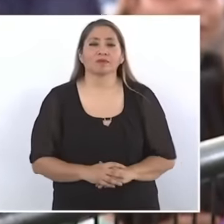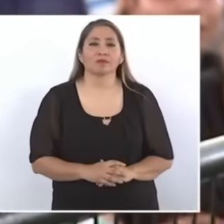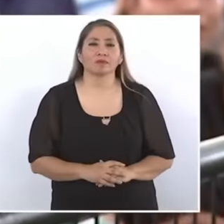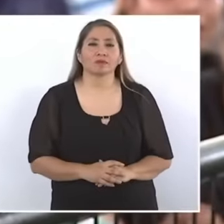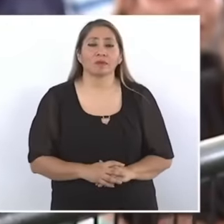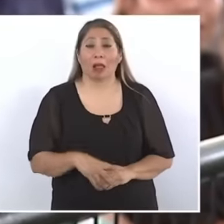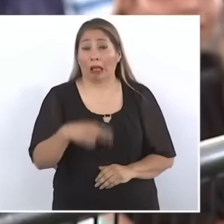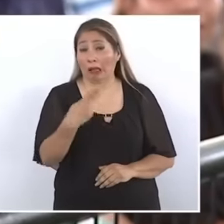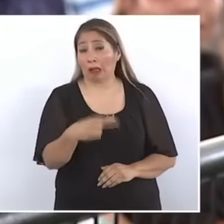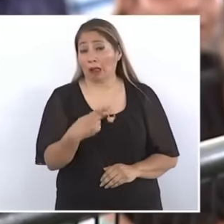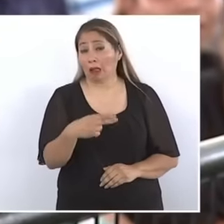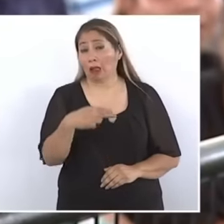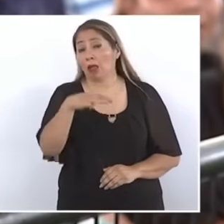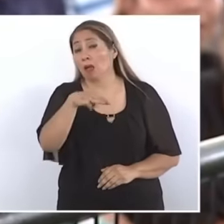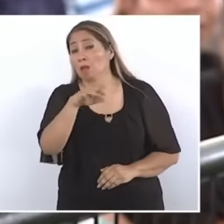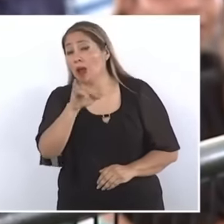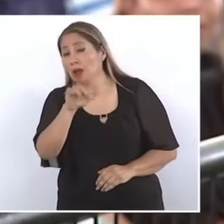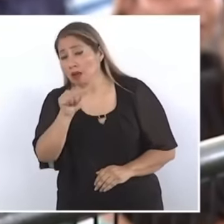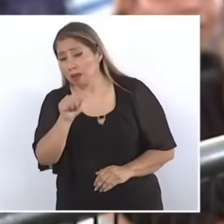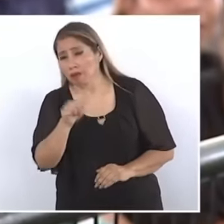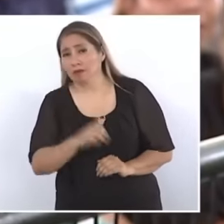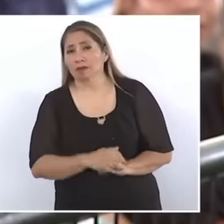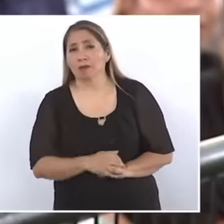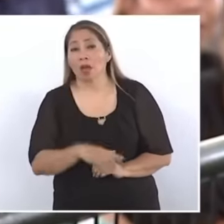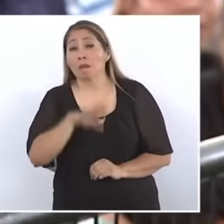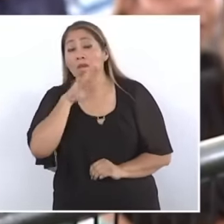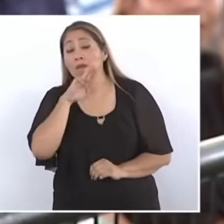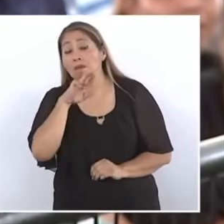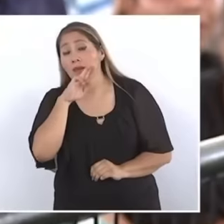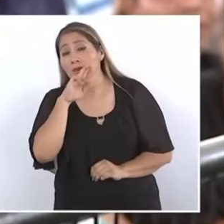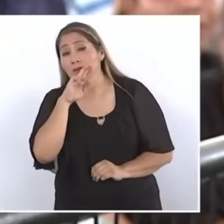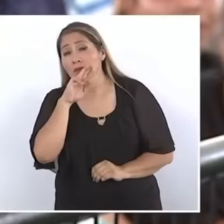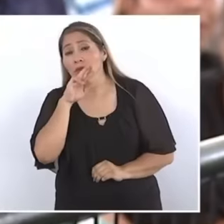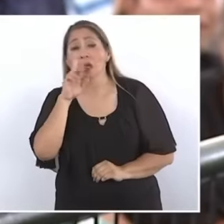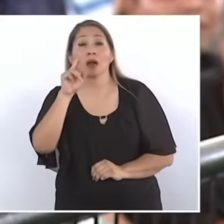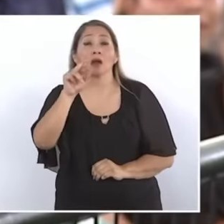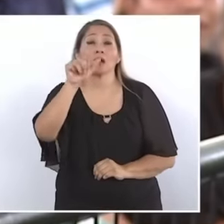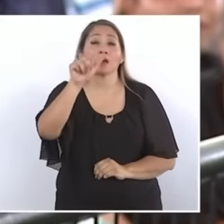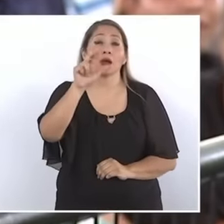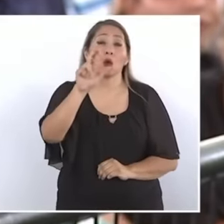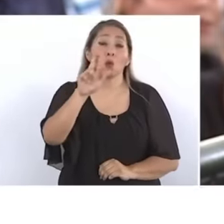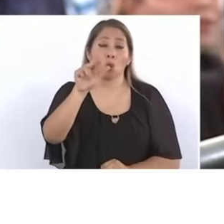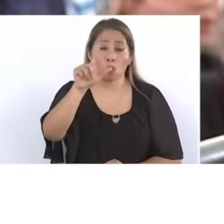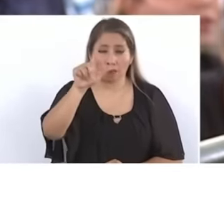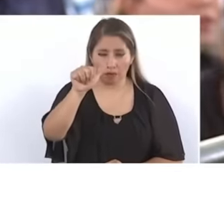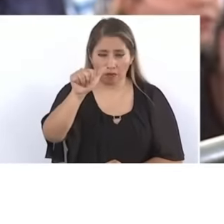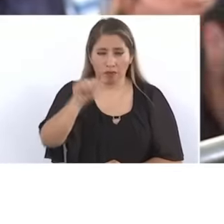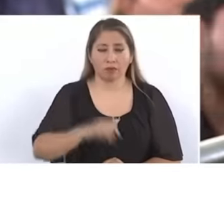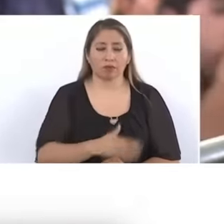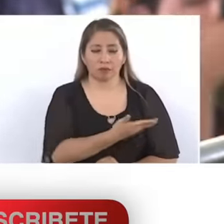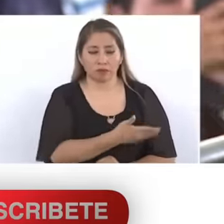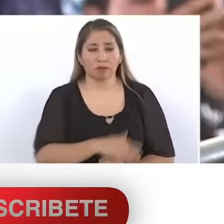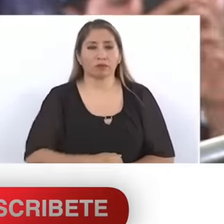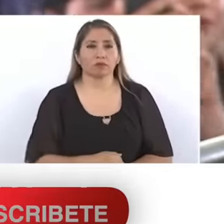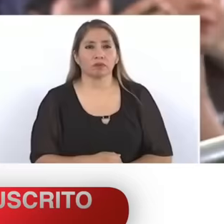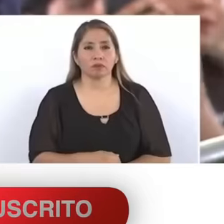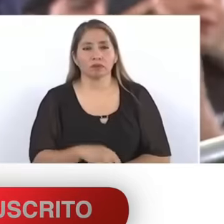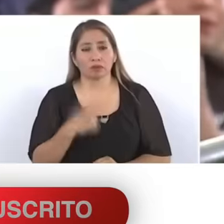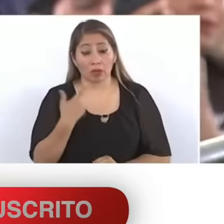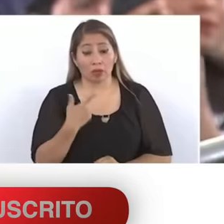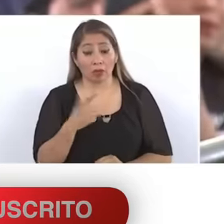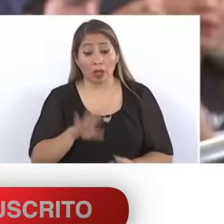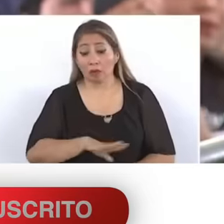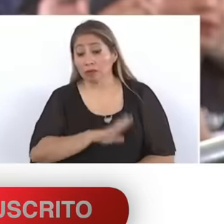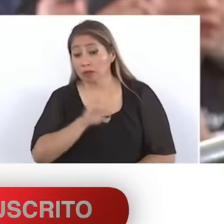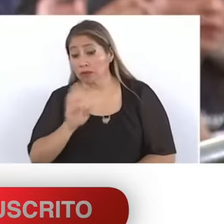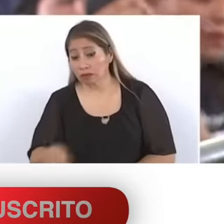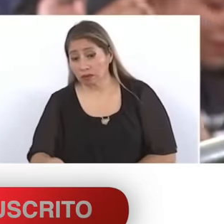is María Trinidad Cantú Cortés, mother of Raúl Villazana Cantú, left in a mess. It is an